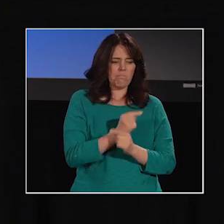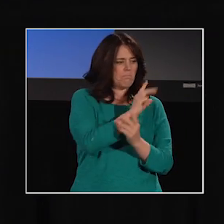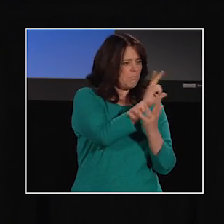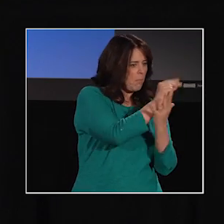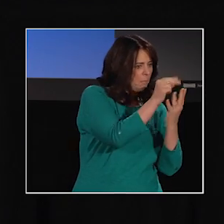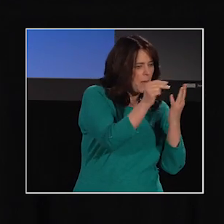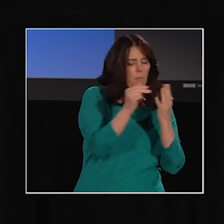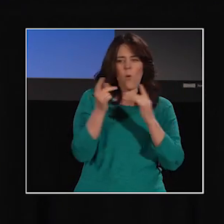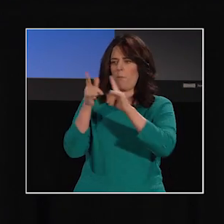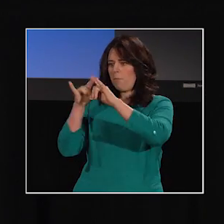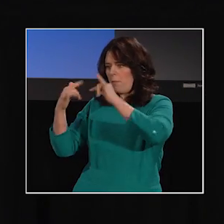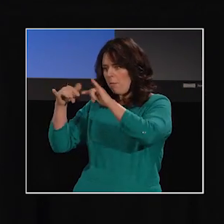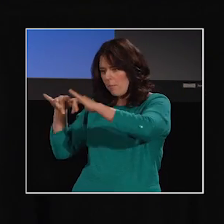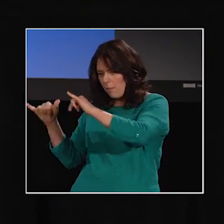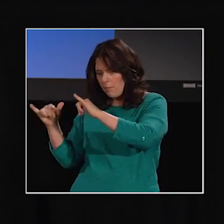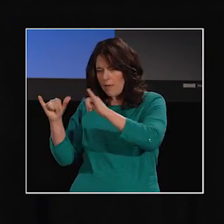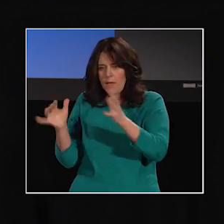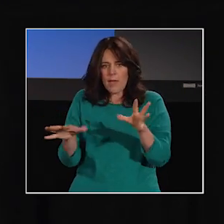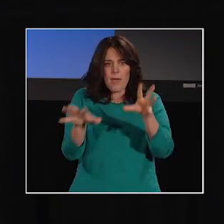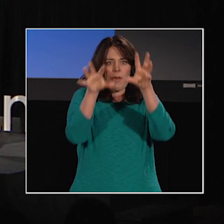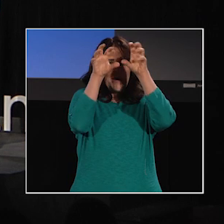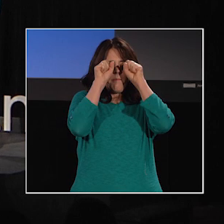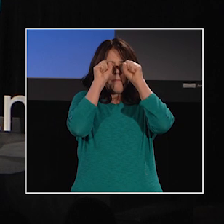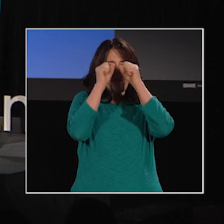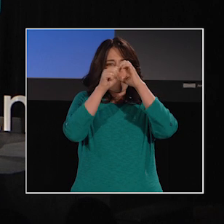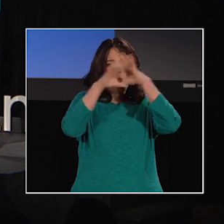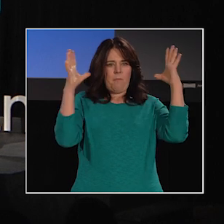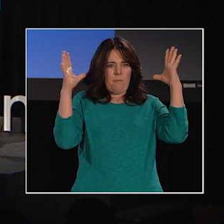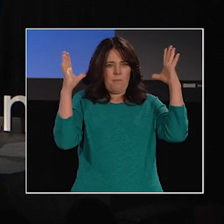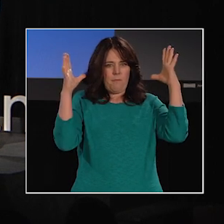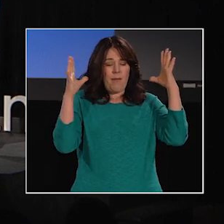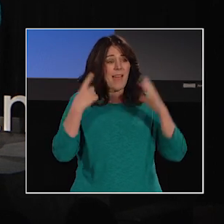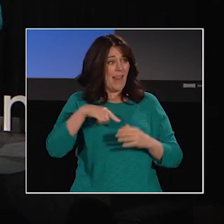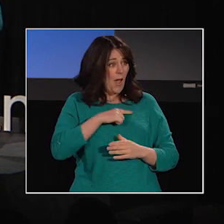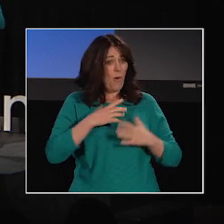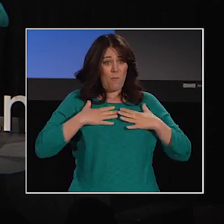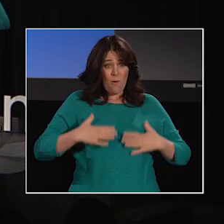and the fact that we are biologically programmed to decode them,